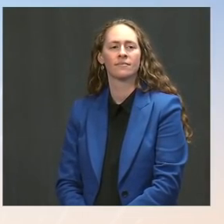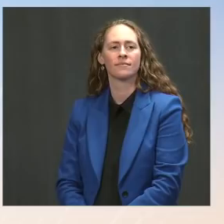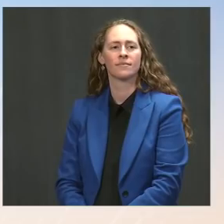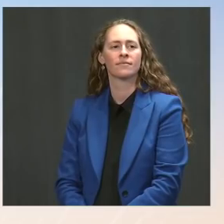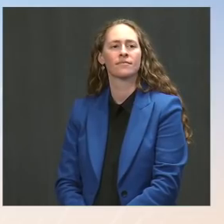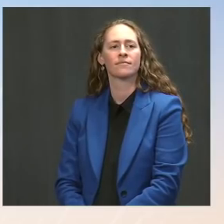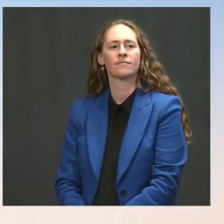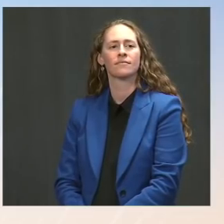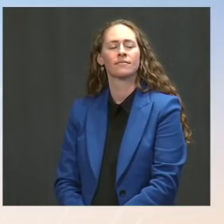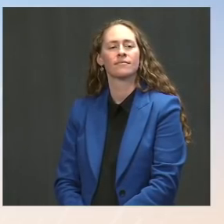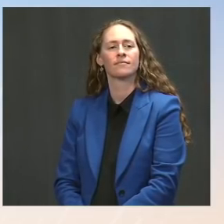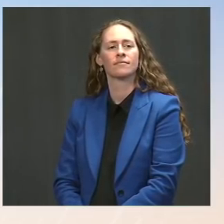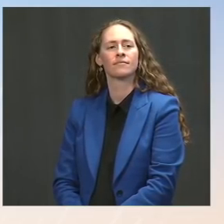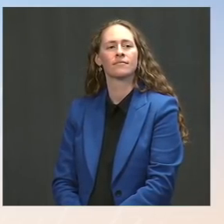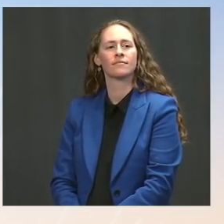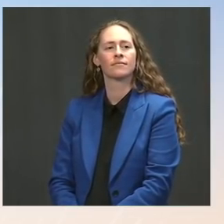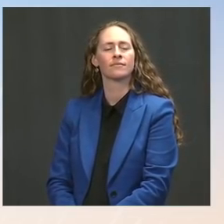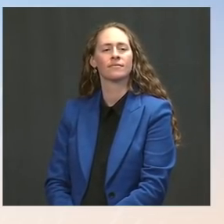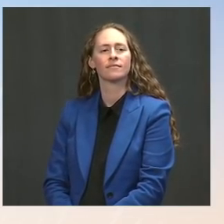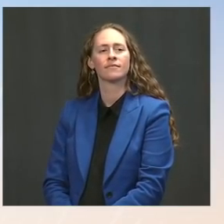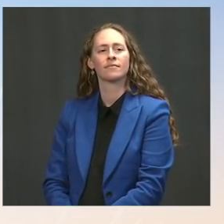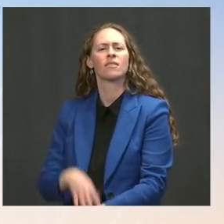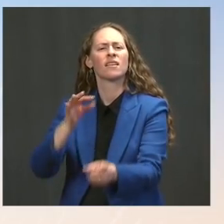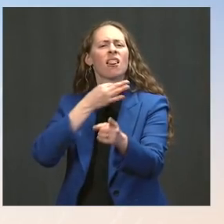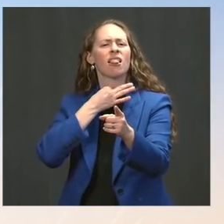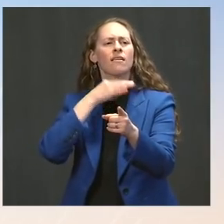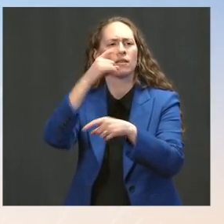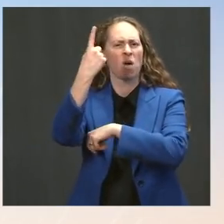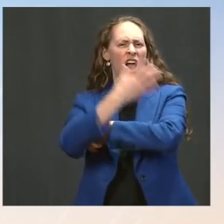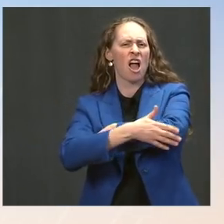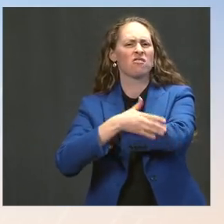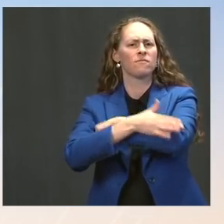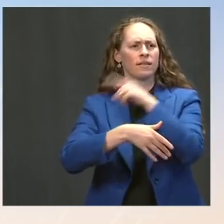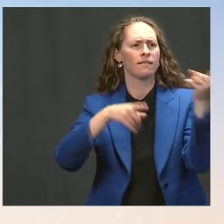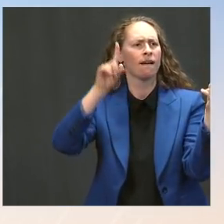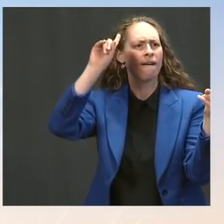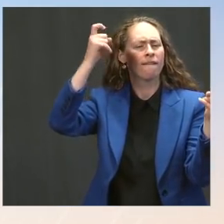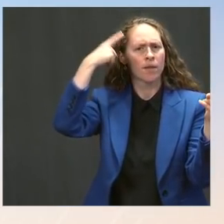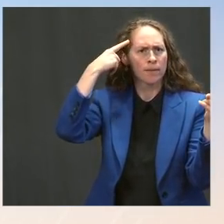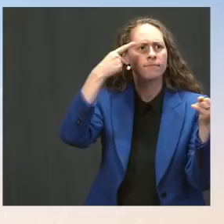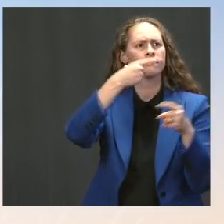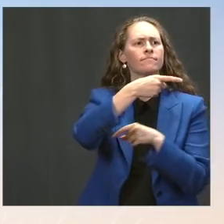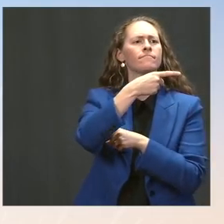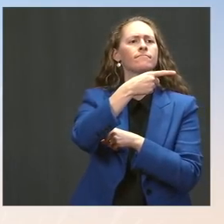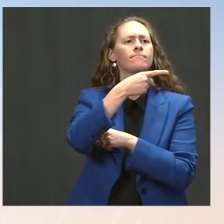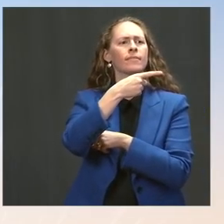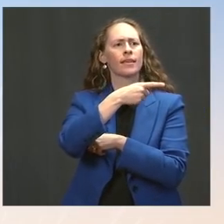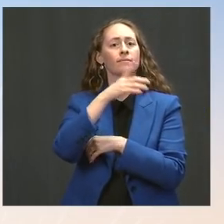and it's been denounced by multiple parties as a coup. Does the White House see that as a coup